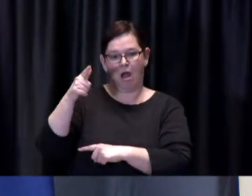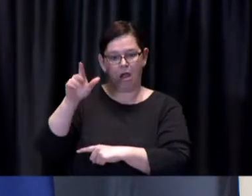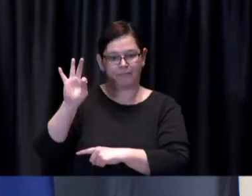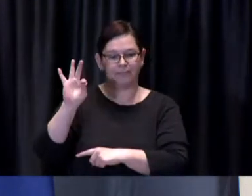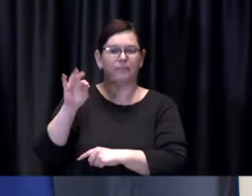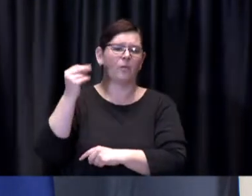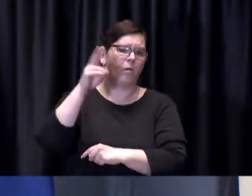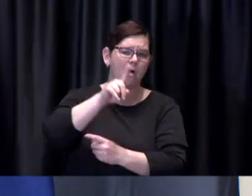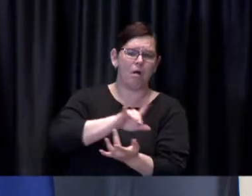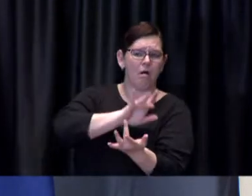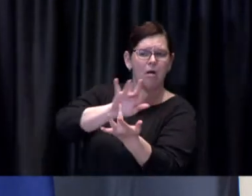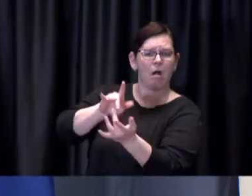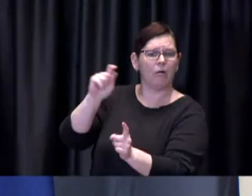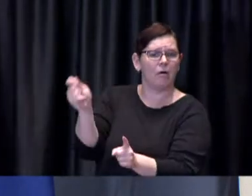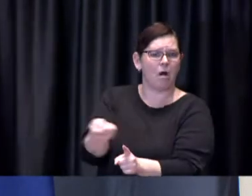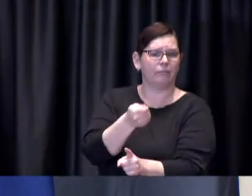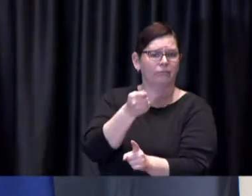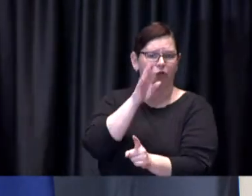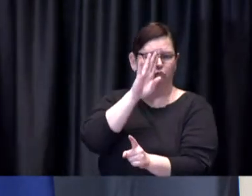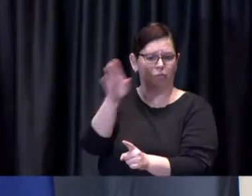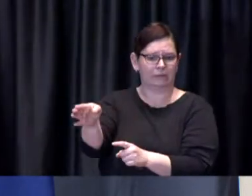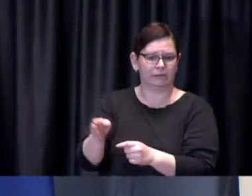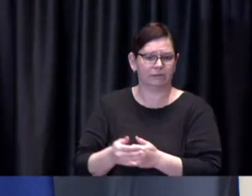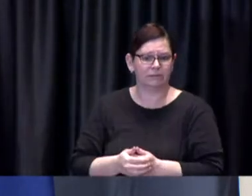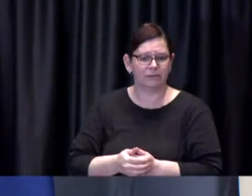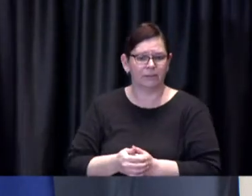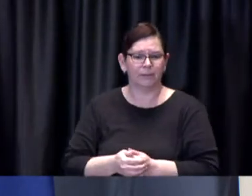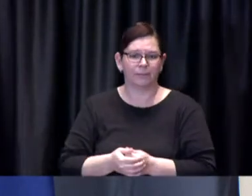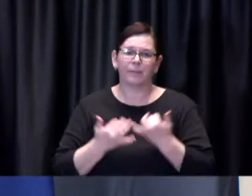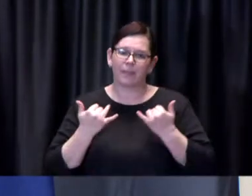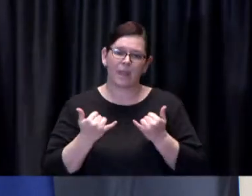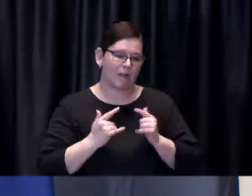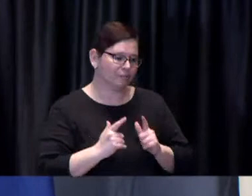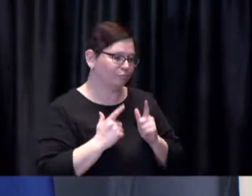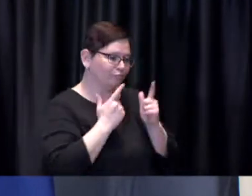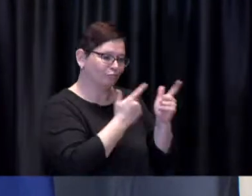Now it's time for Chief Pegg to give his daily report on the vaccine effort.